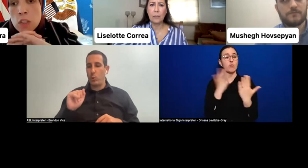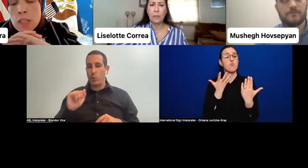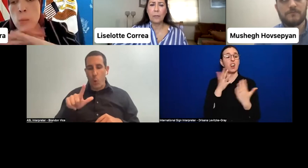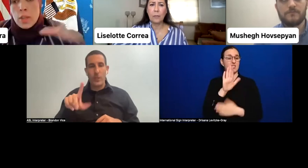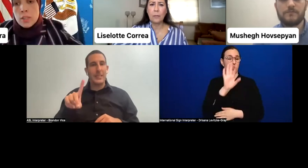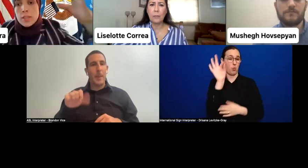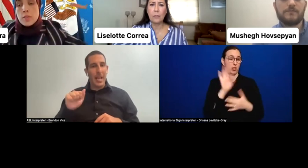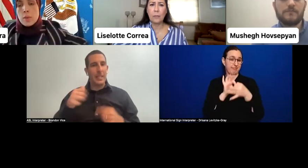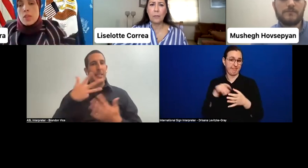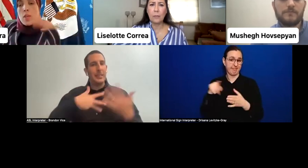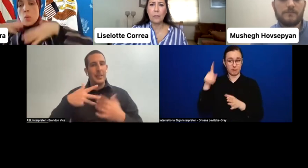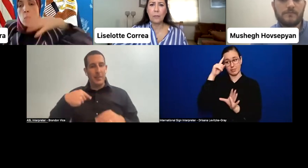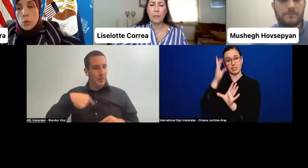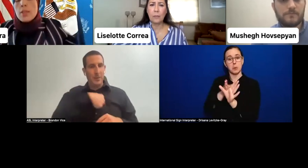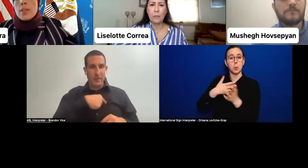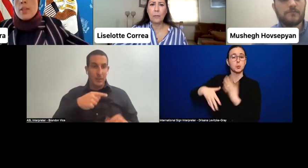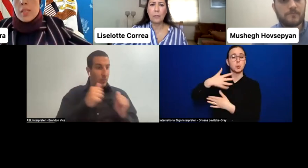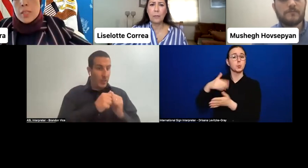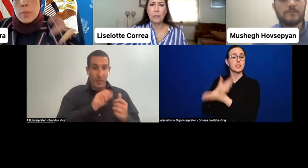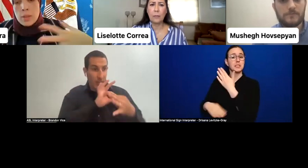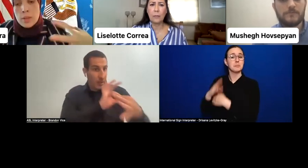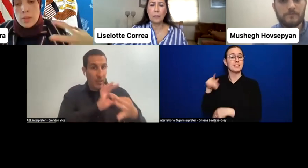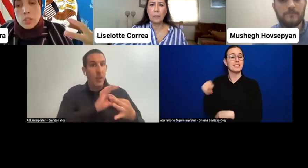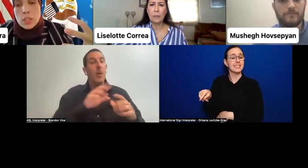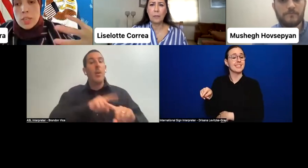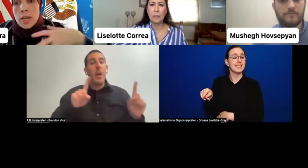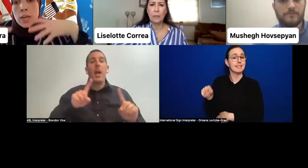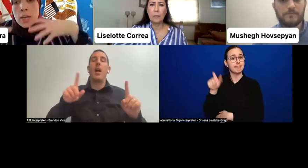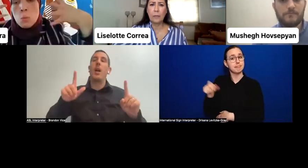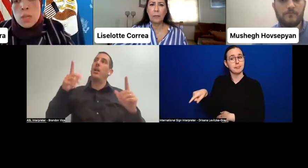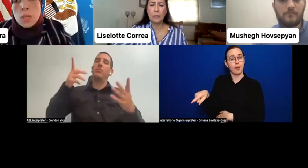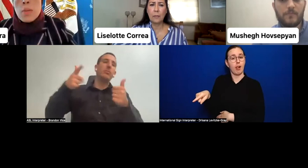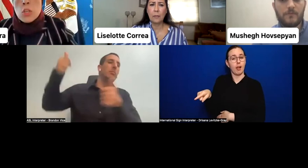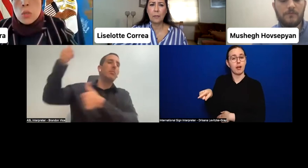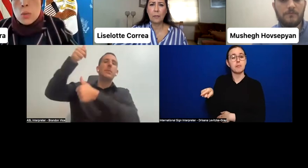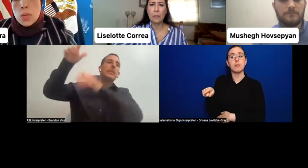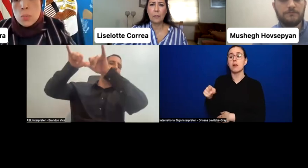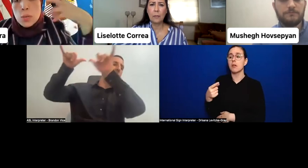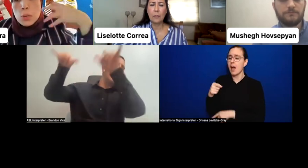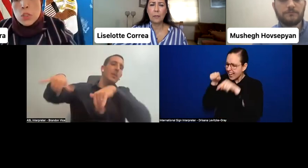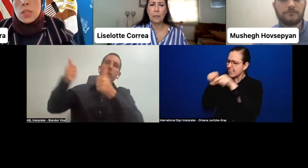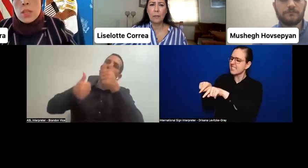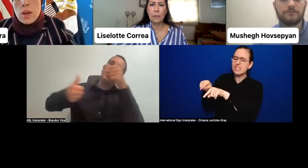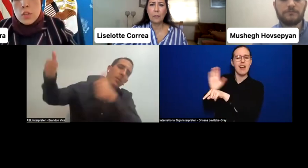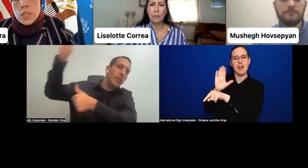not with ourselves, but with the system at large. How do we really make sure we're pushing the conversation,